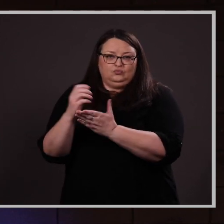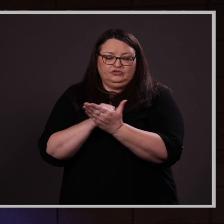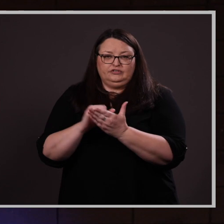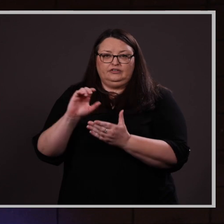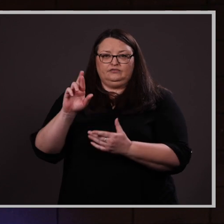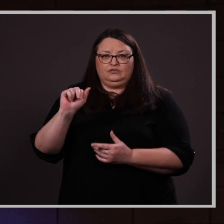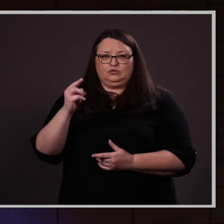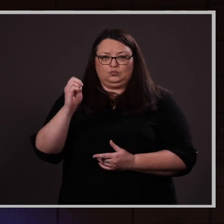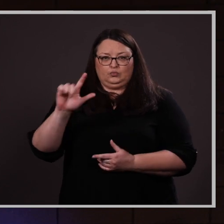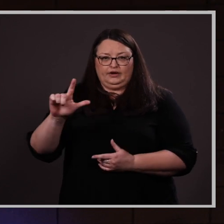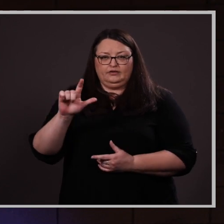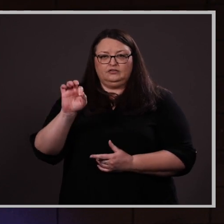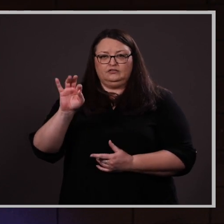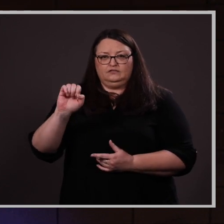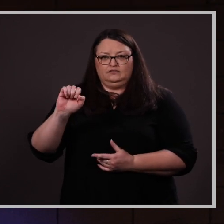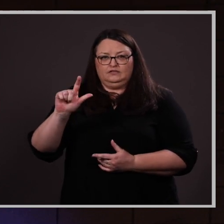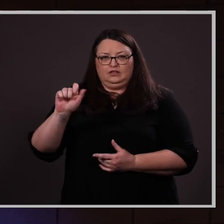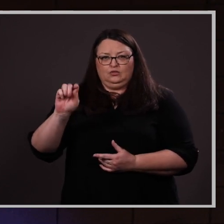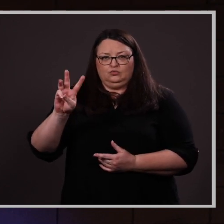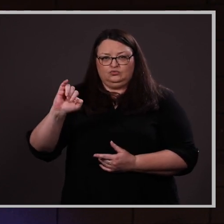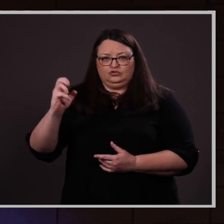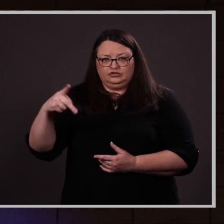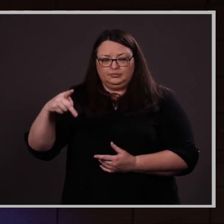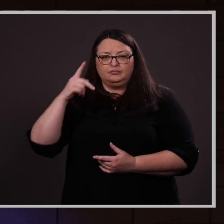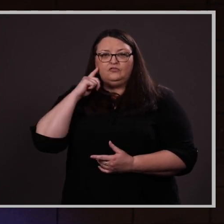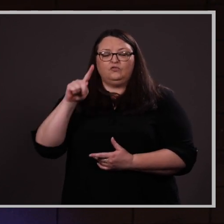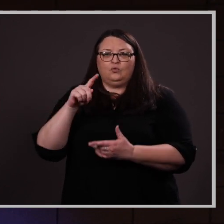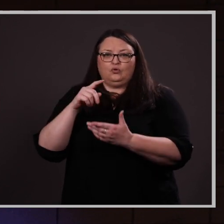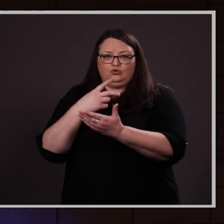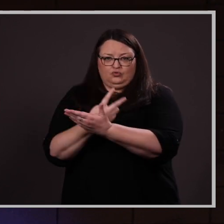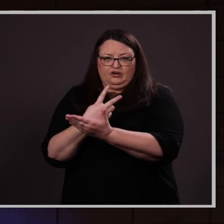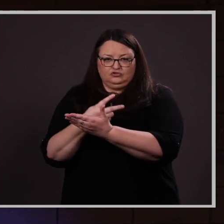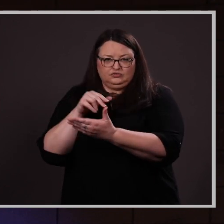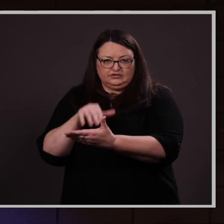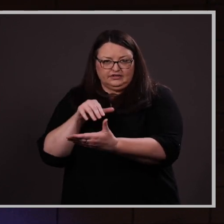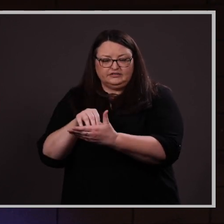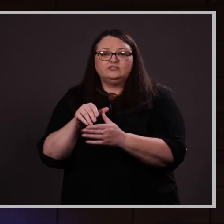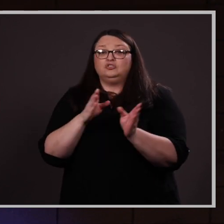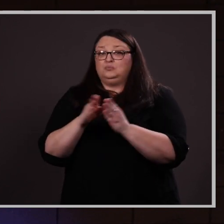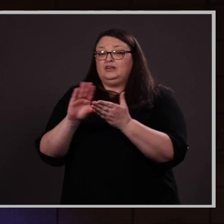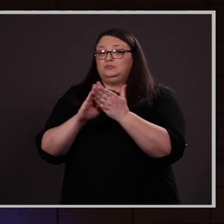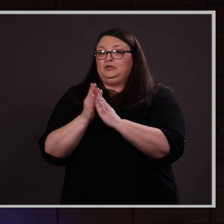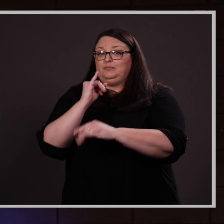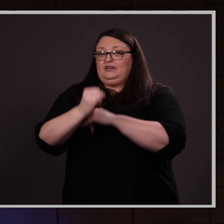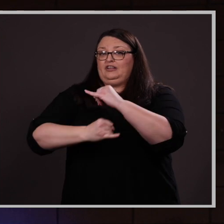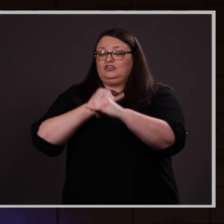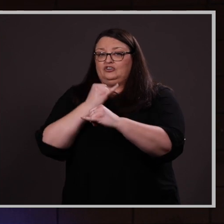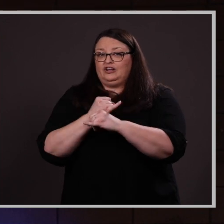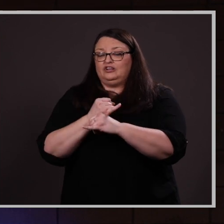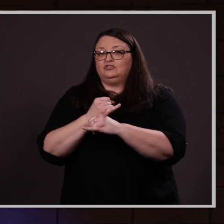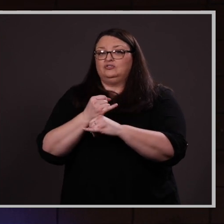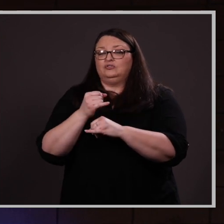of State Fellowship for graduate school. She plans to become an international human rights